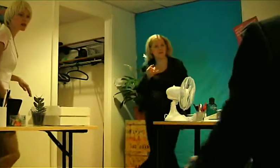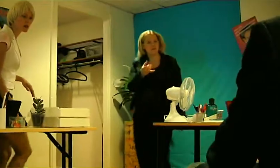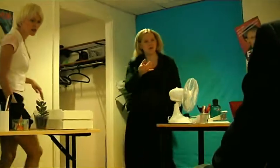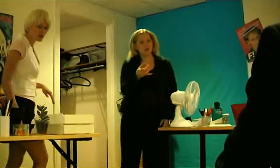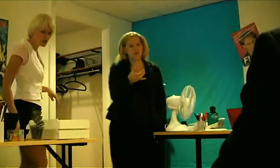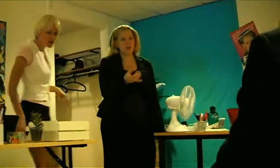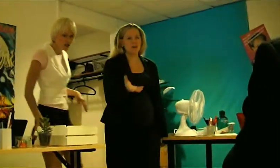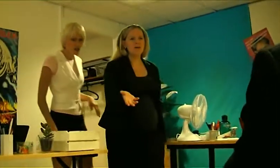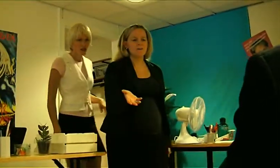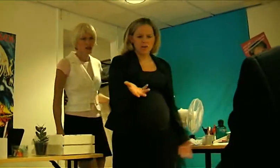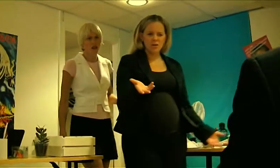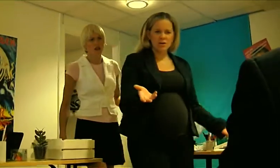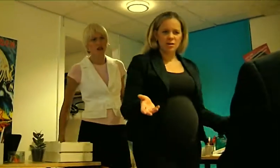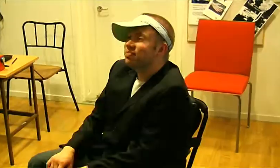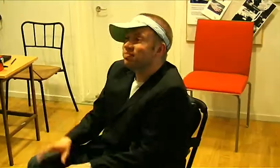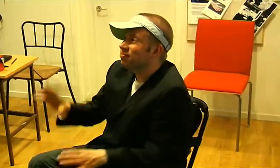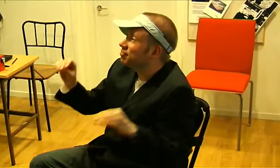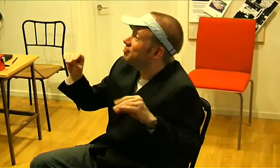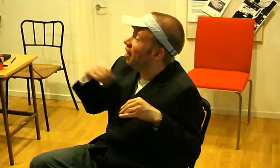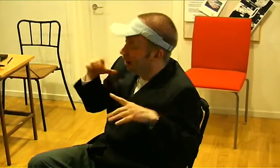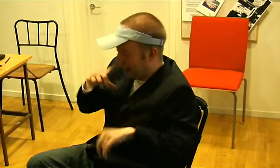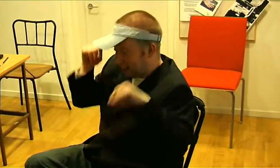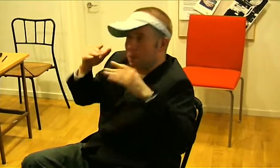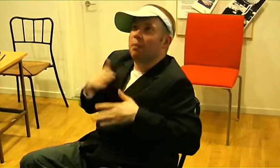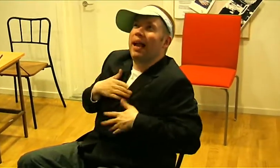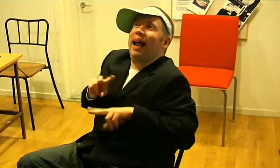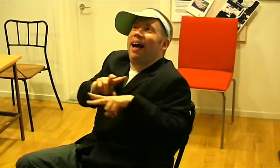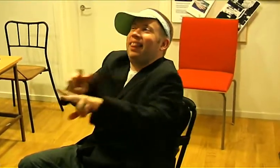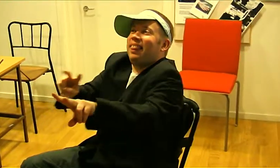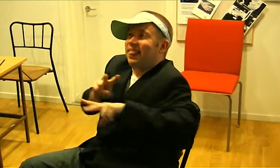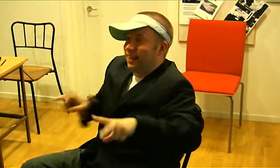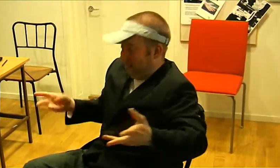What is this? I have found my identity!